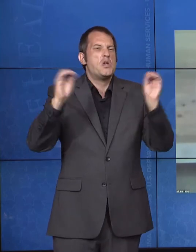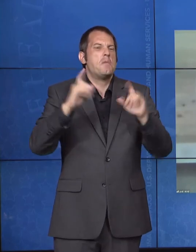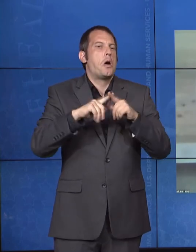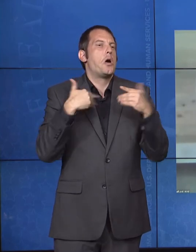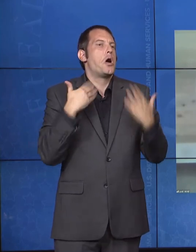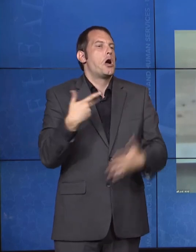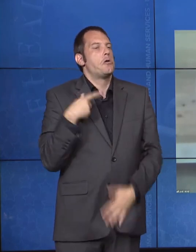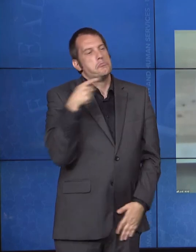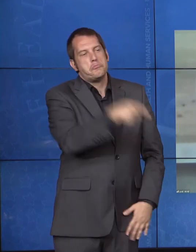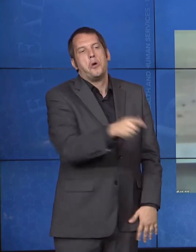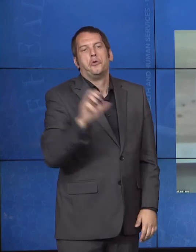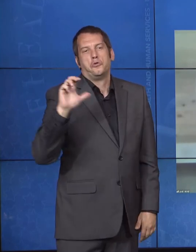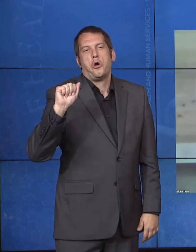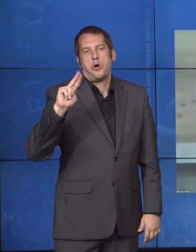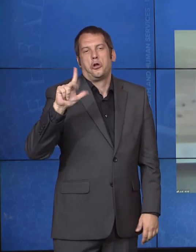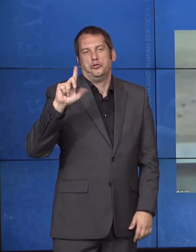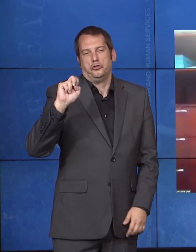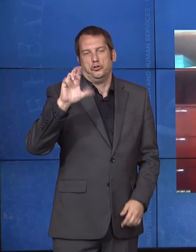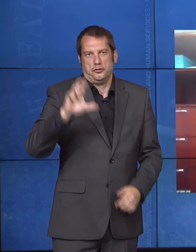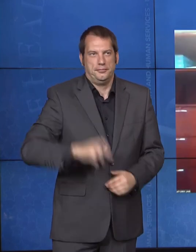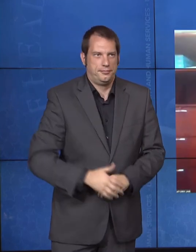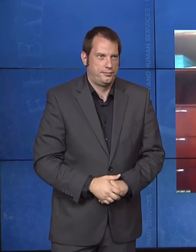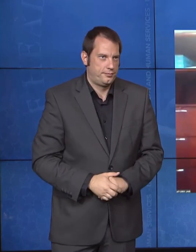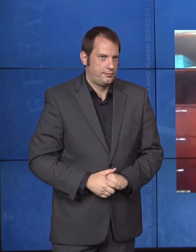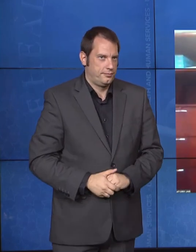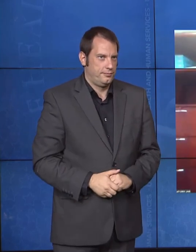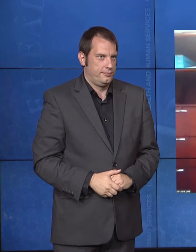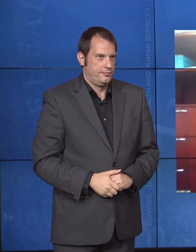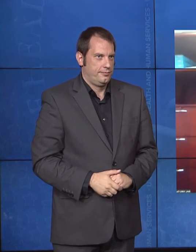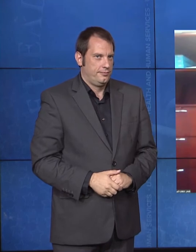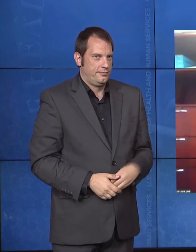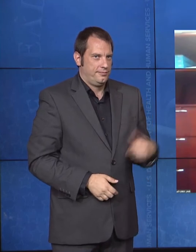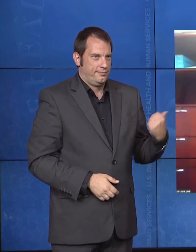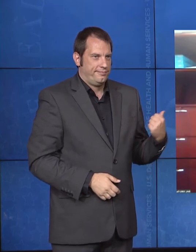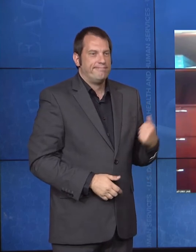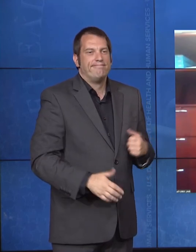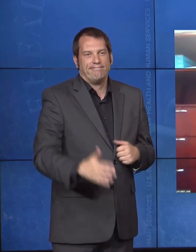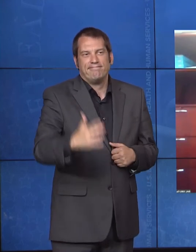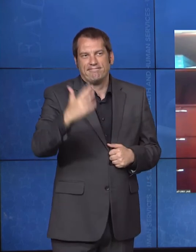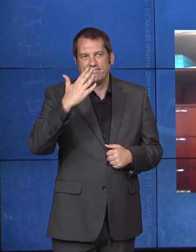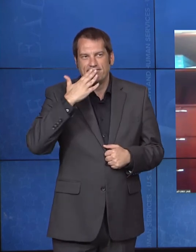Calder Lynch: Thanks, Julie. You know, I hope, as I look forward into the future,